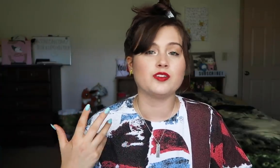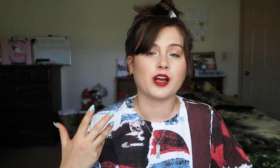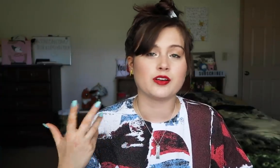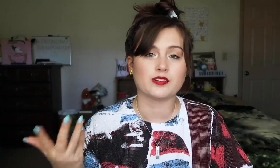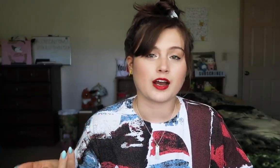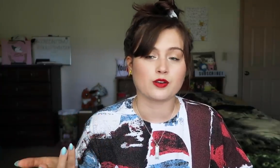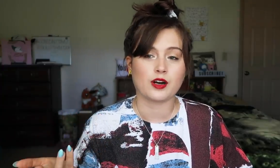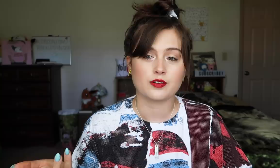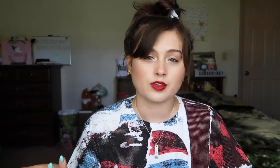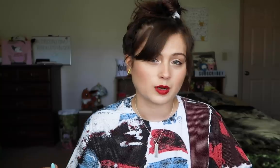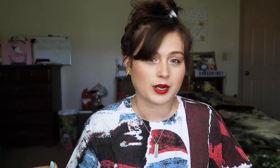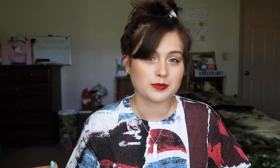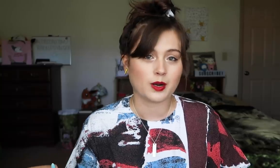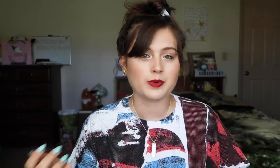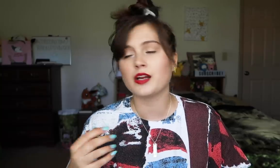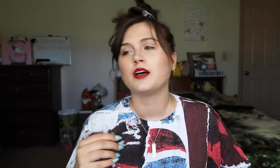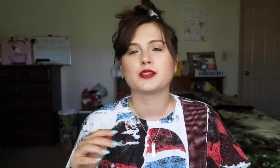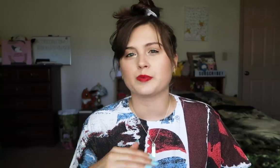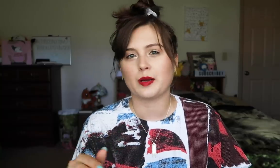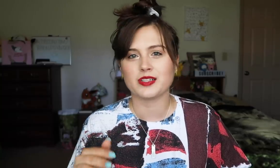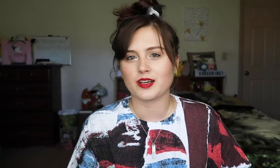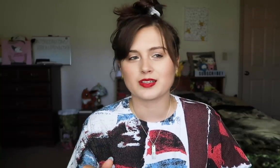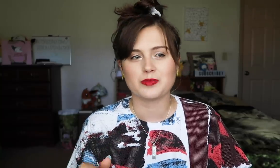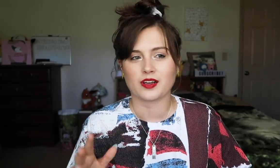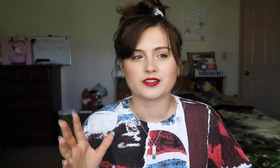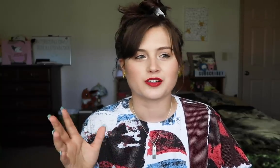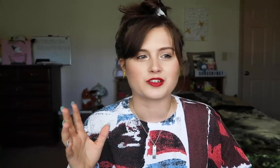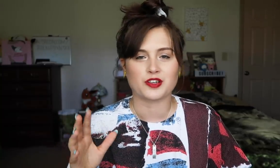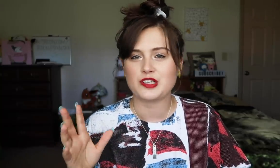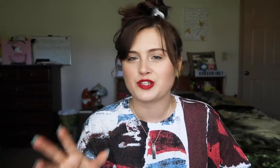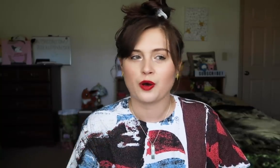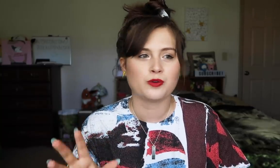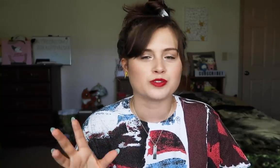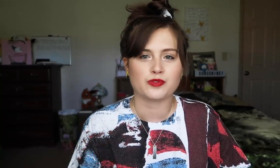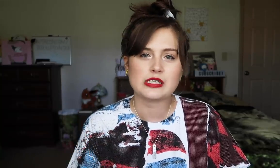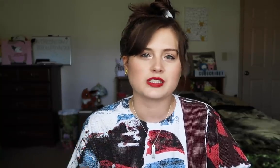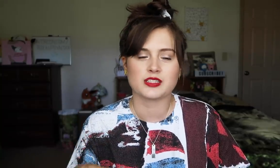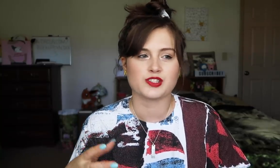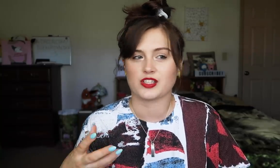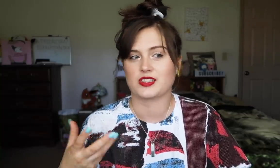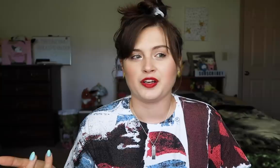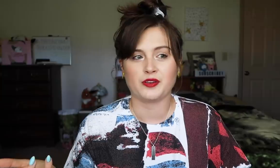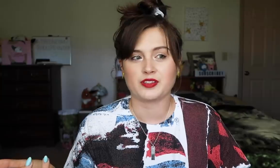and then that'll sometimes help me. Sometimes, it doesn't because there are certain tones and voices and just,